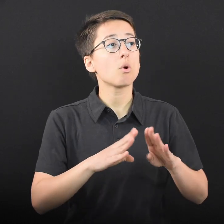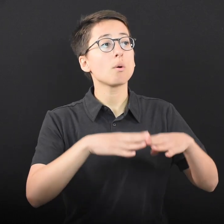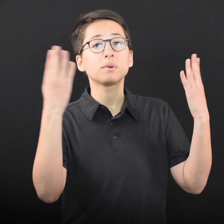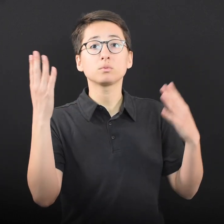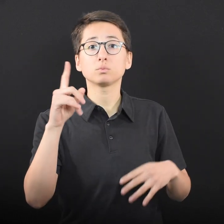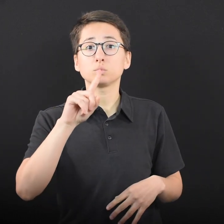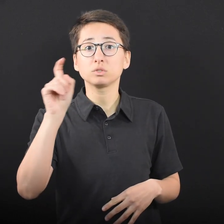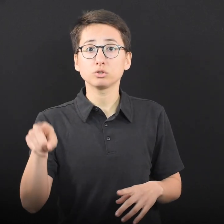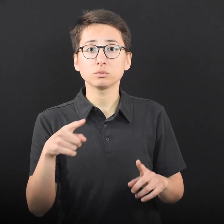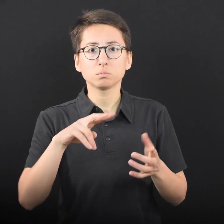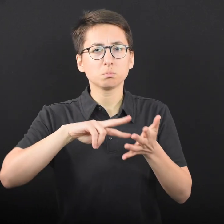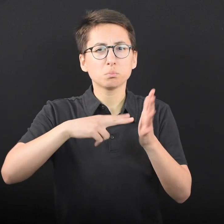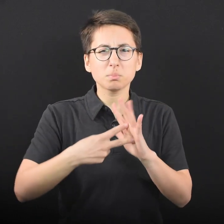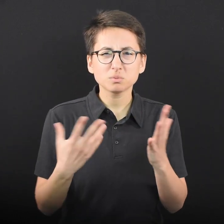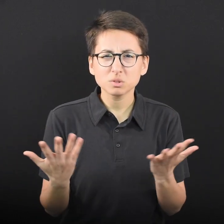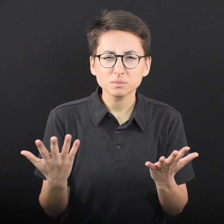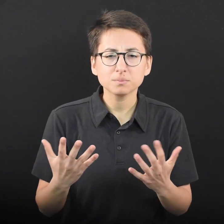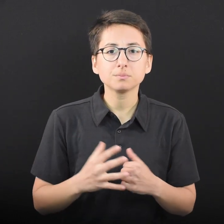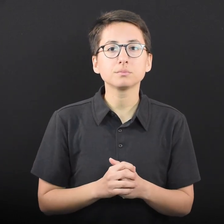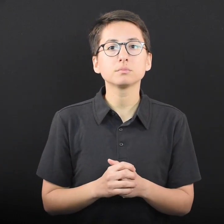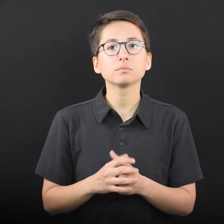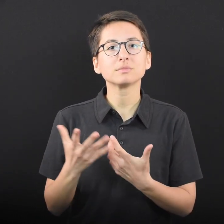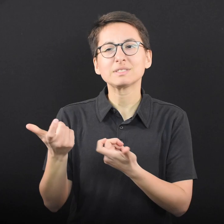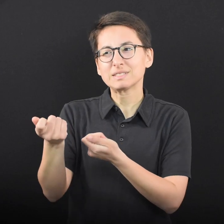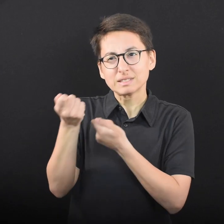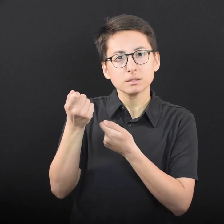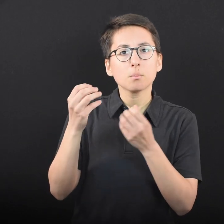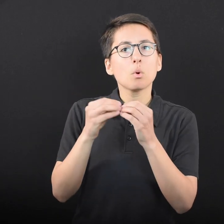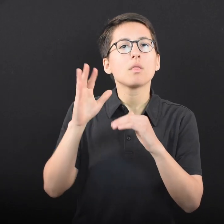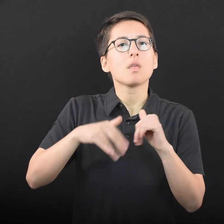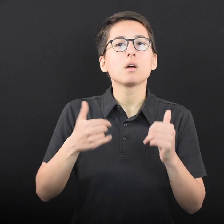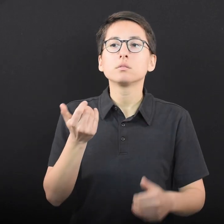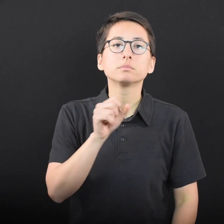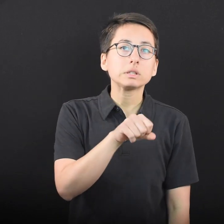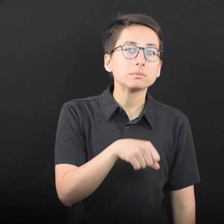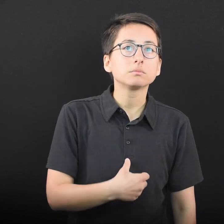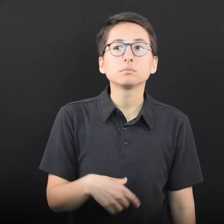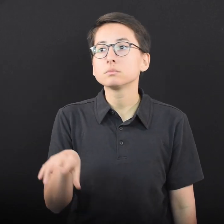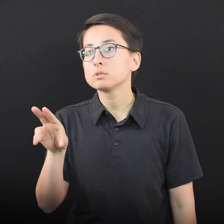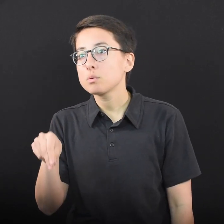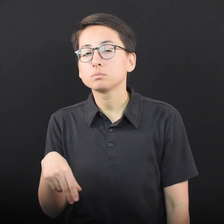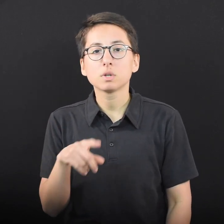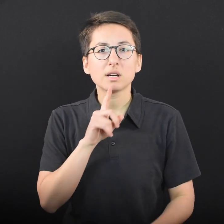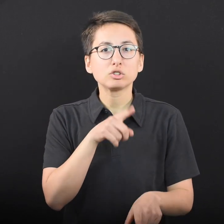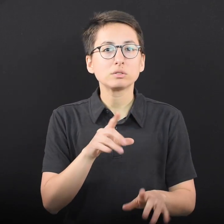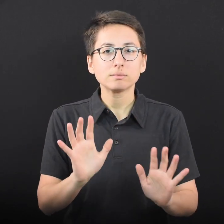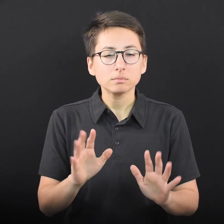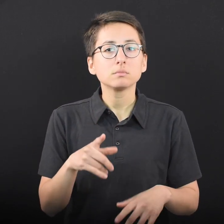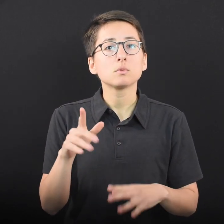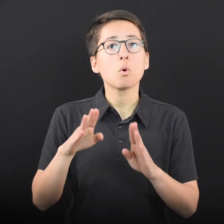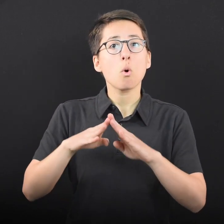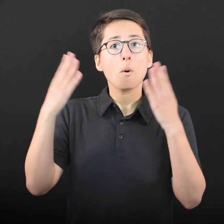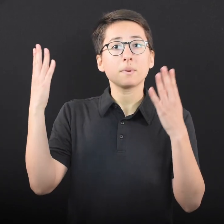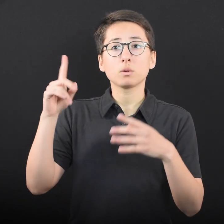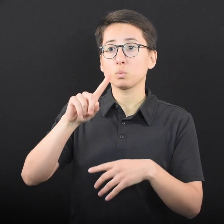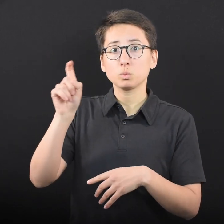Open-ended questions are meant to elicit more than a yes-or-no answer. Asking open-ended